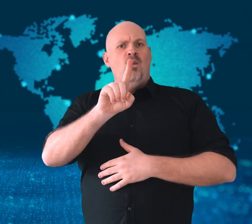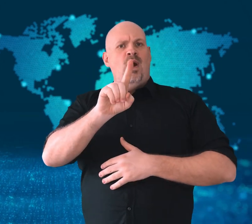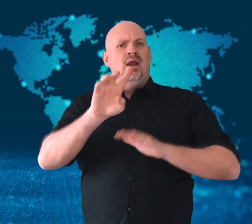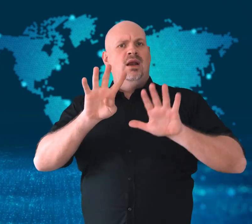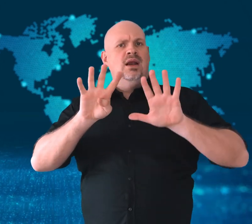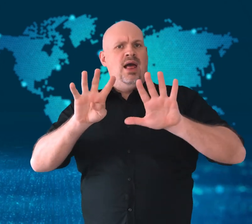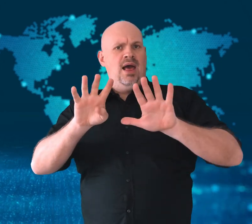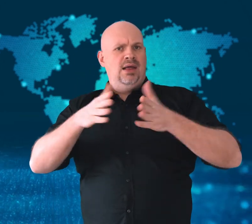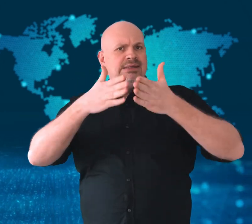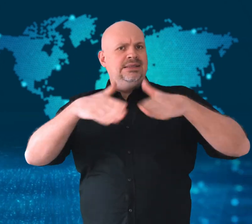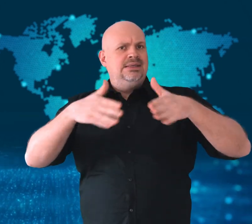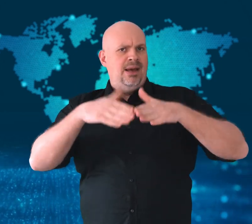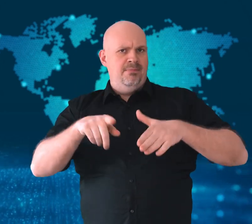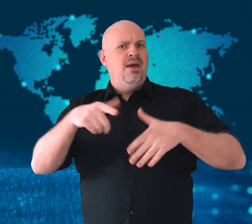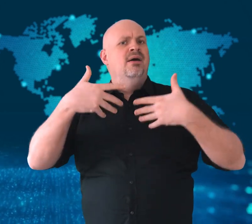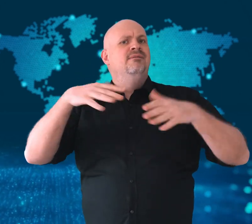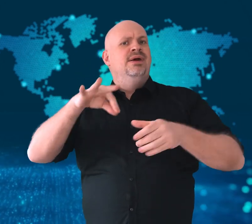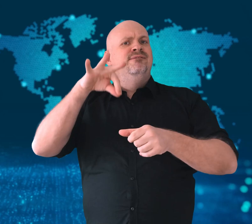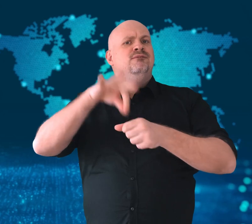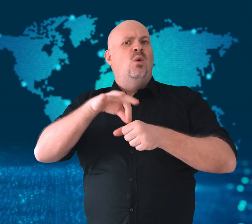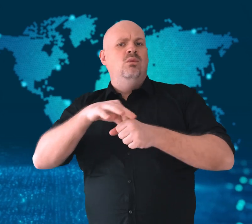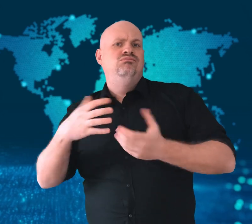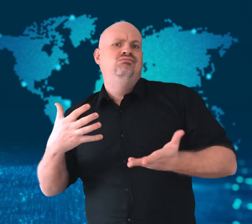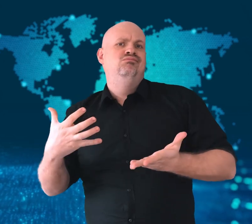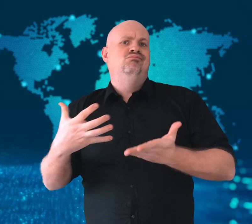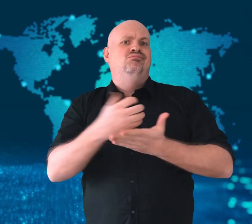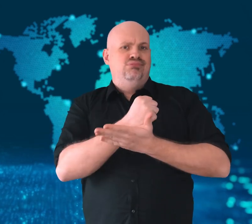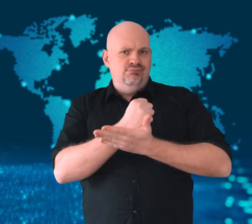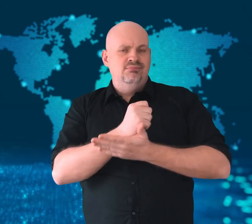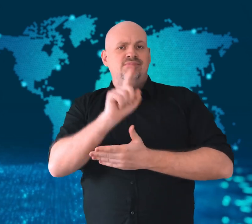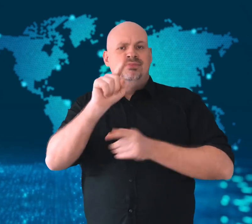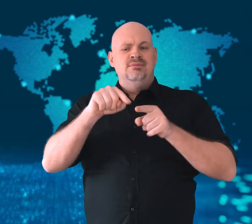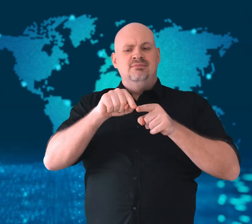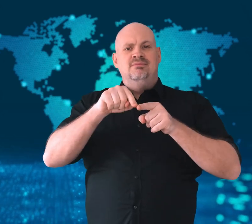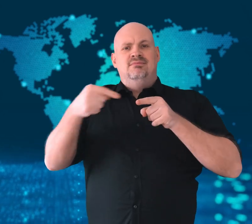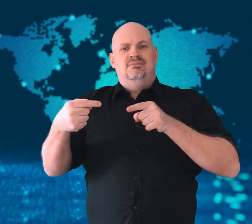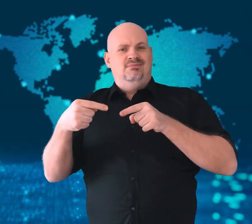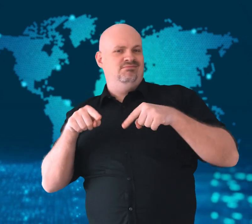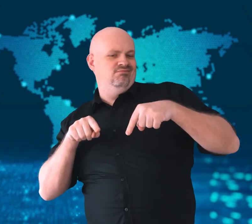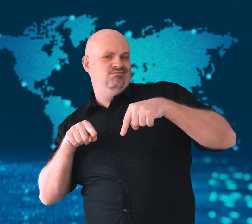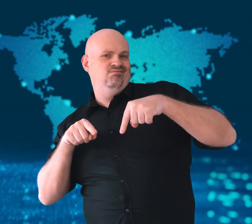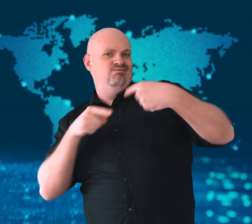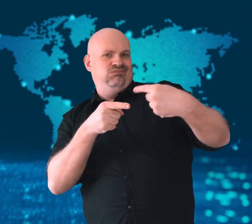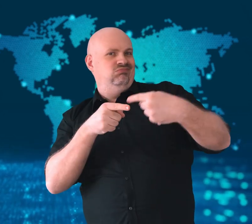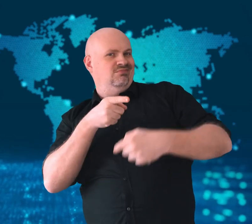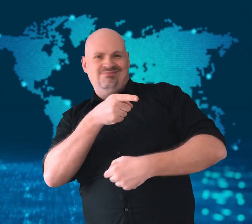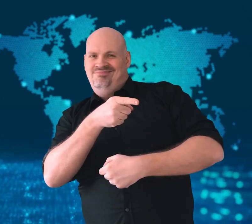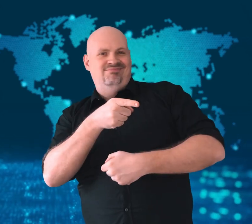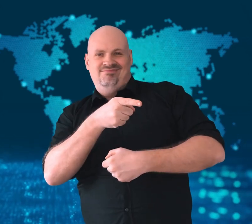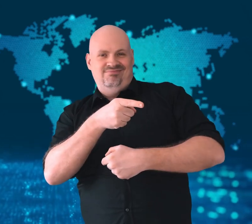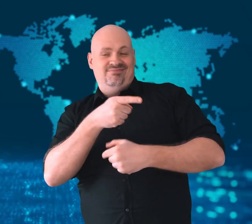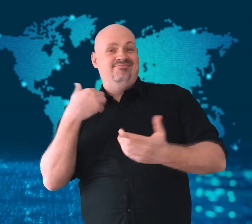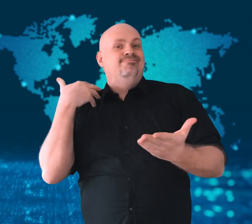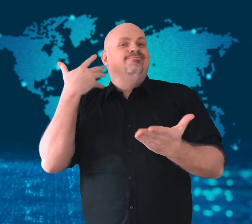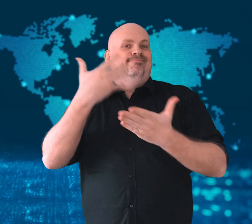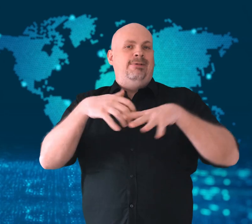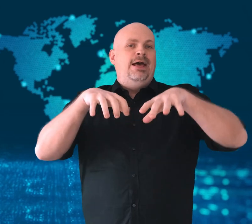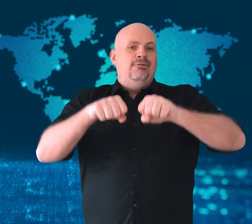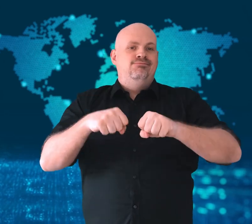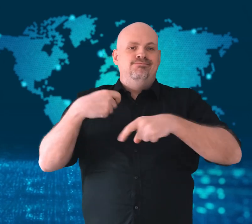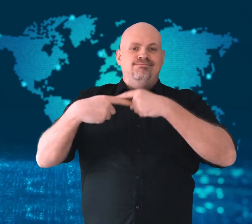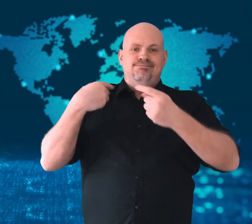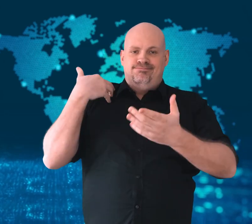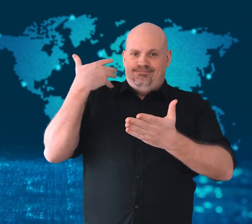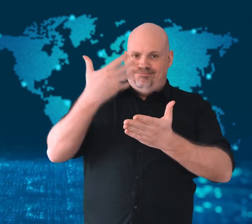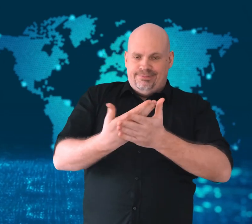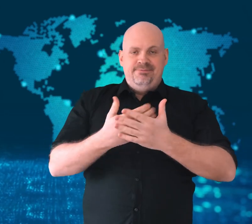when he won in a runoff vote that was contested by his opponent.